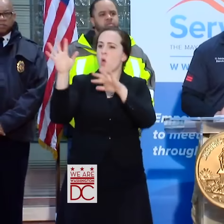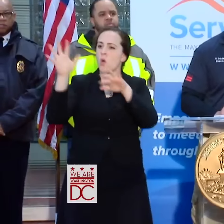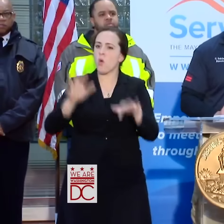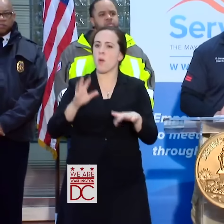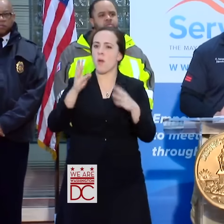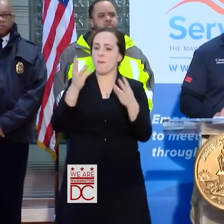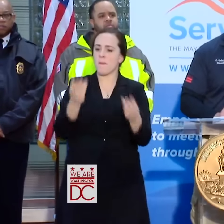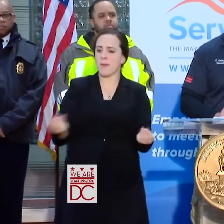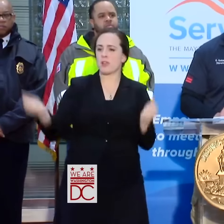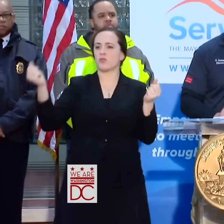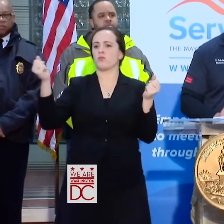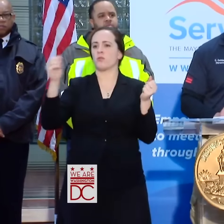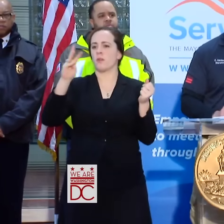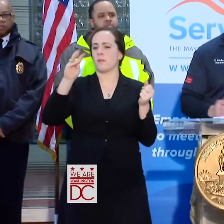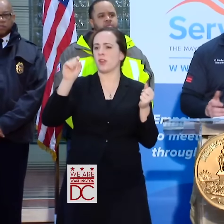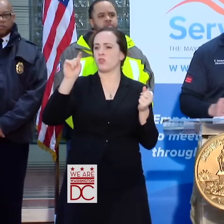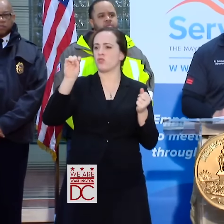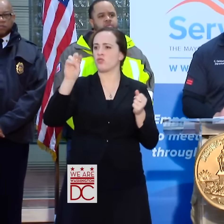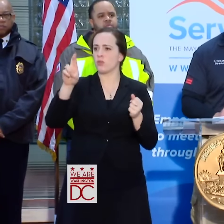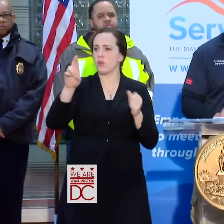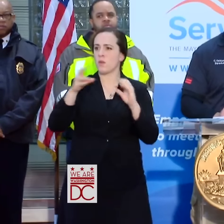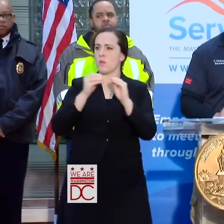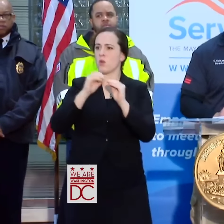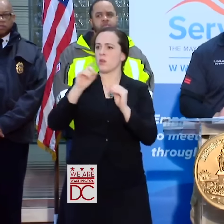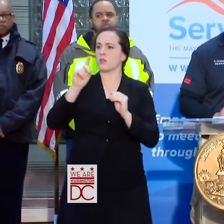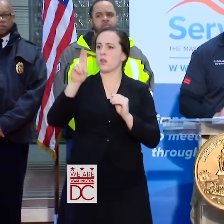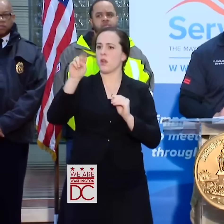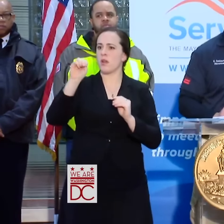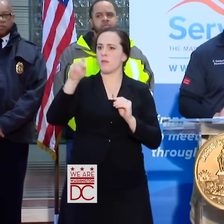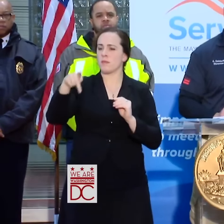WE'RE LOOKING AT SNOW MELTERS. WE'RE LOOKING FOR ADDITIONAL DUMP TRUCKS. THOSE ARE THE KINDS OF THINGS WE ARE LOOKING FOR RIGHT NOW. HAVE YOU BEEN IN TOUCH AT ALL WITH PEPCO?